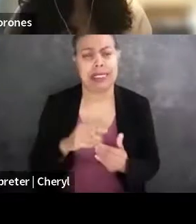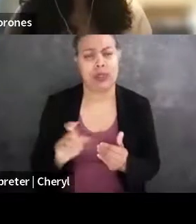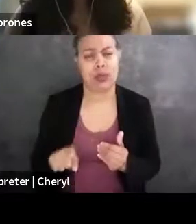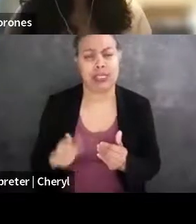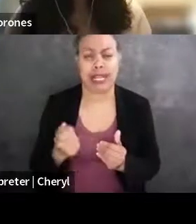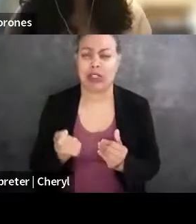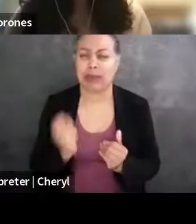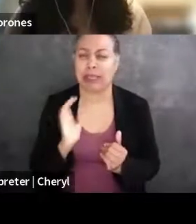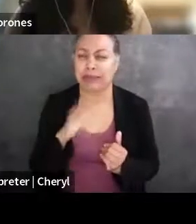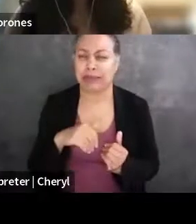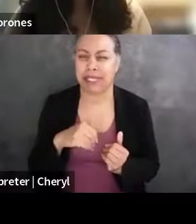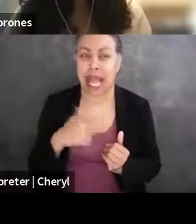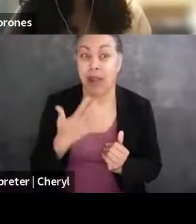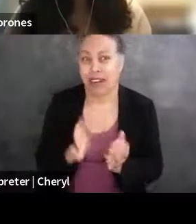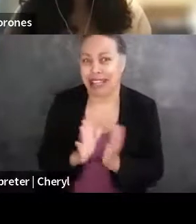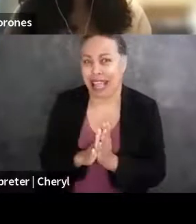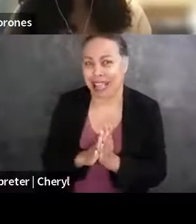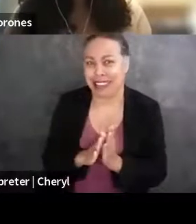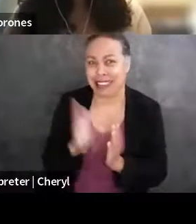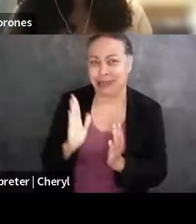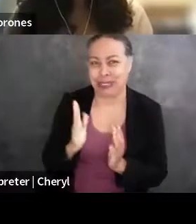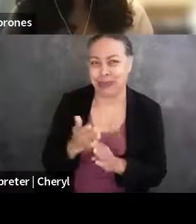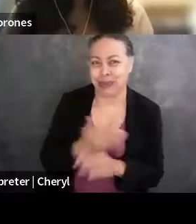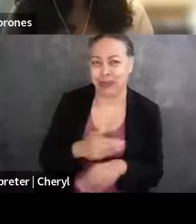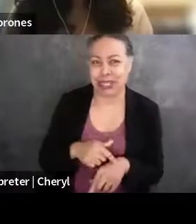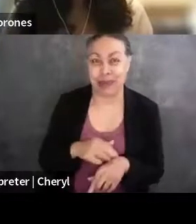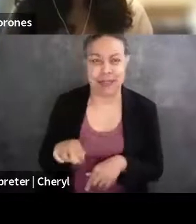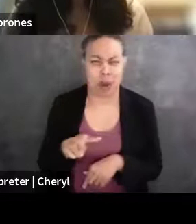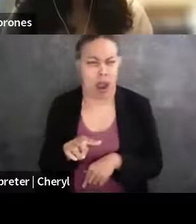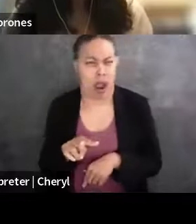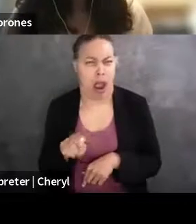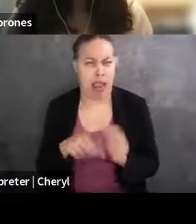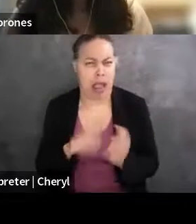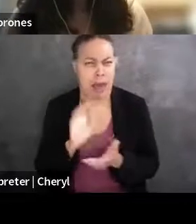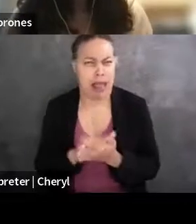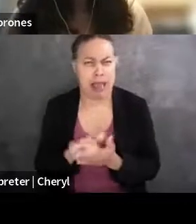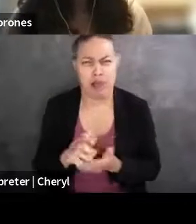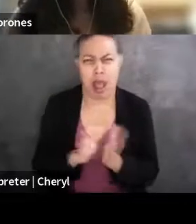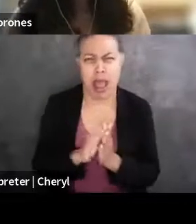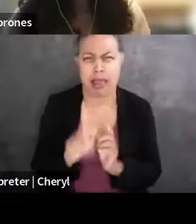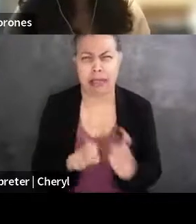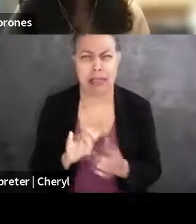and I've cleared it with panelists in advance, so if you're watching and you're like, oh my God, I can't believe Kendra asked this and is putting them on the spot.